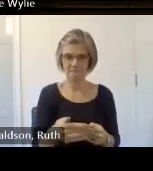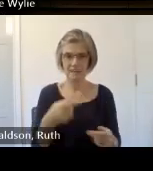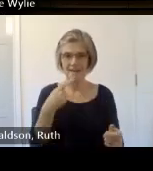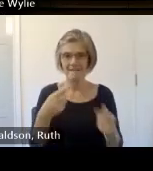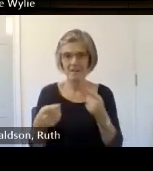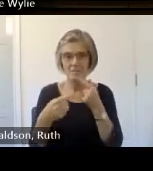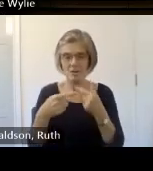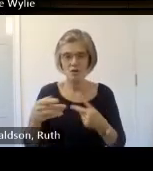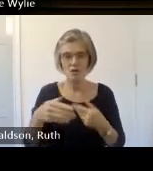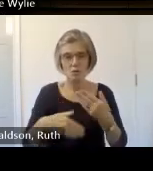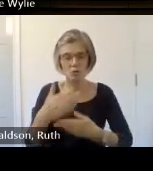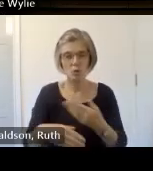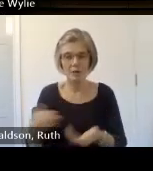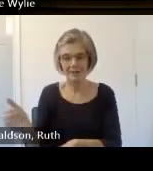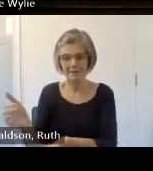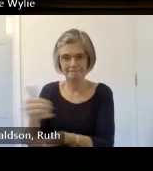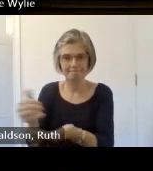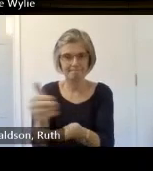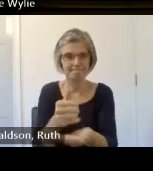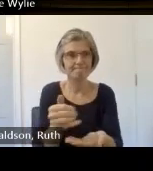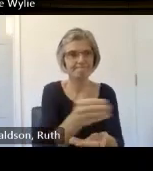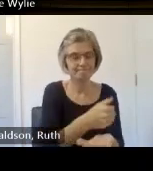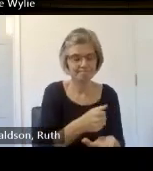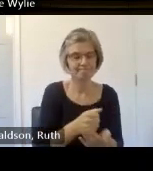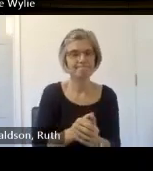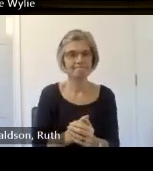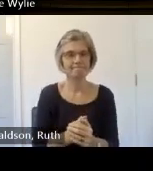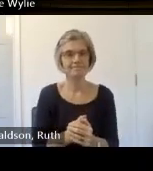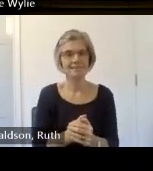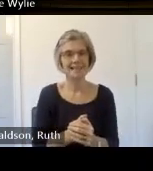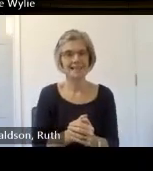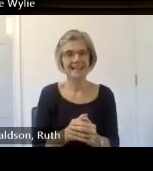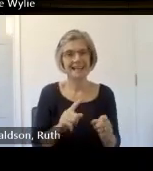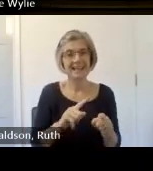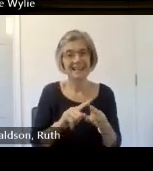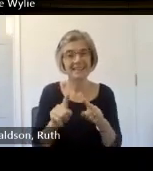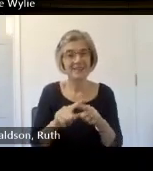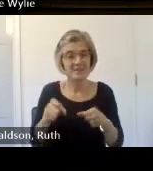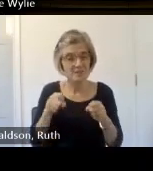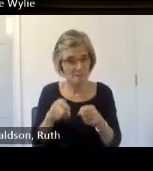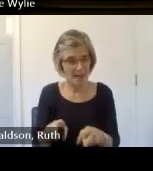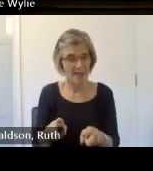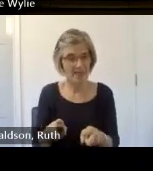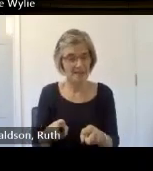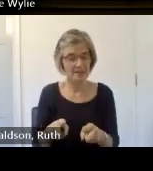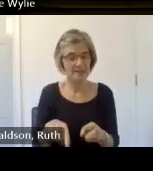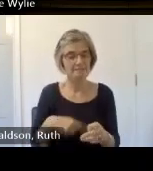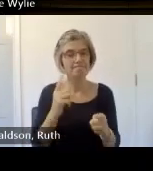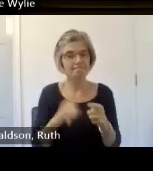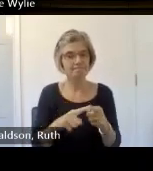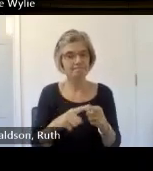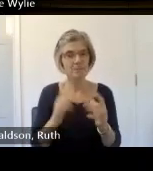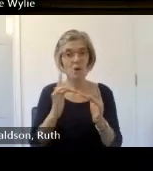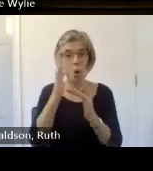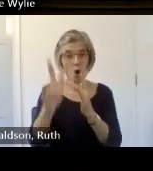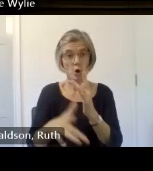lot of this content and we had several methods of doing this we had an online survey we had a